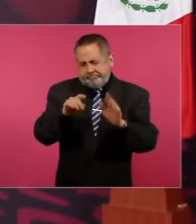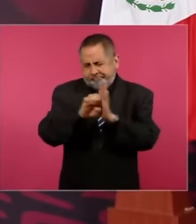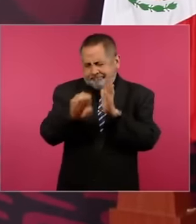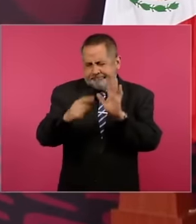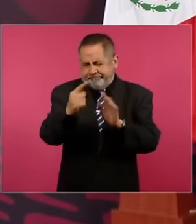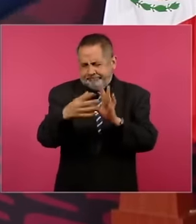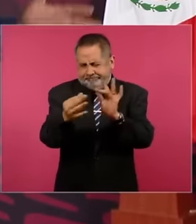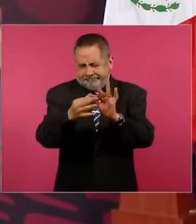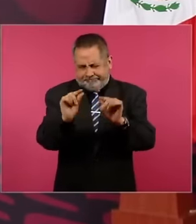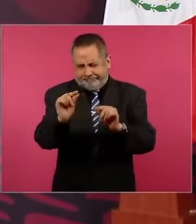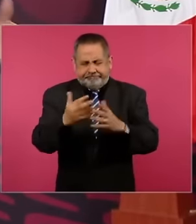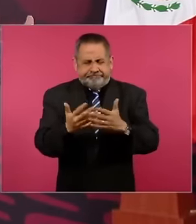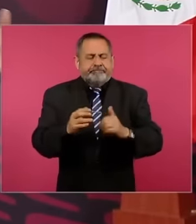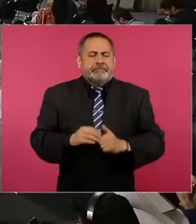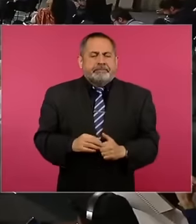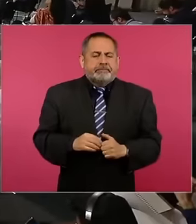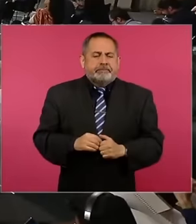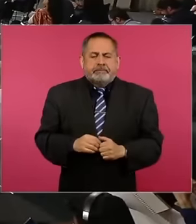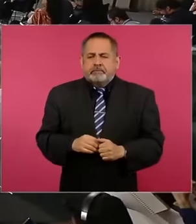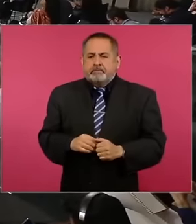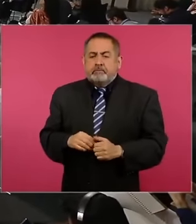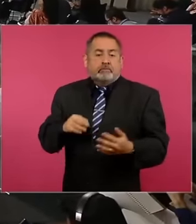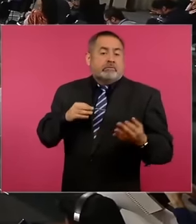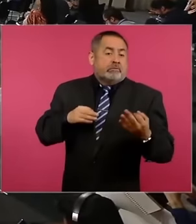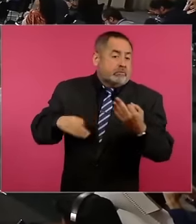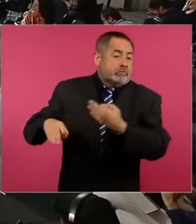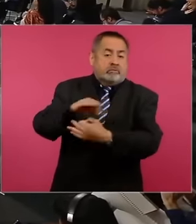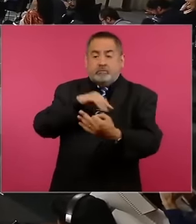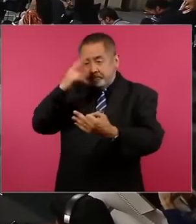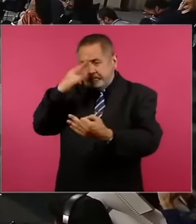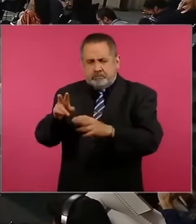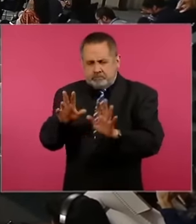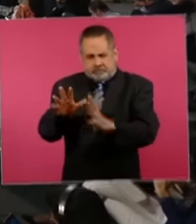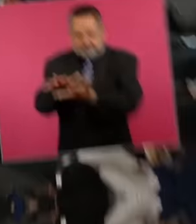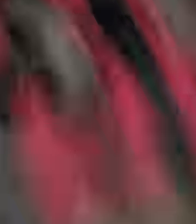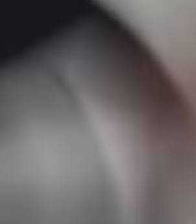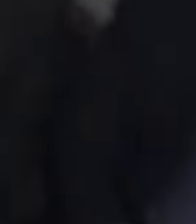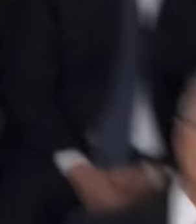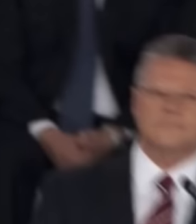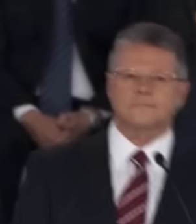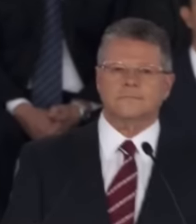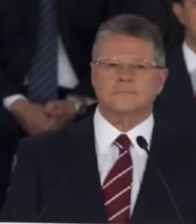that have been experienced in Mexico and brought to light the pact that they had made the television stations like